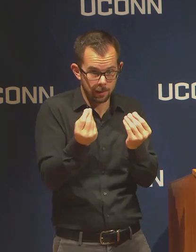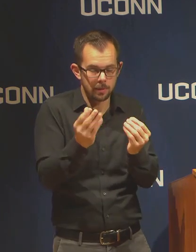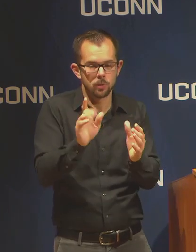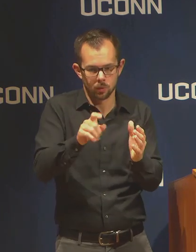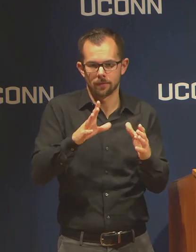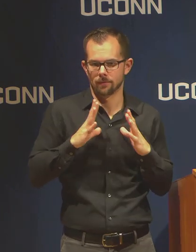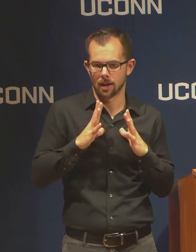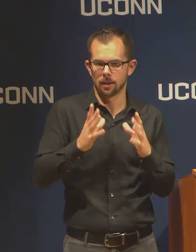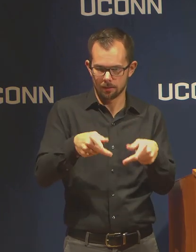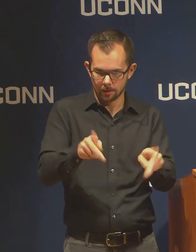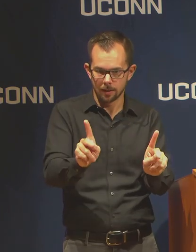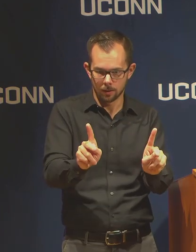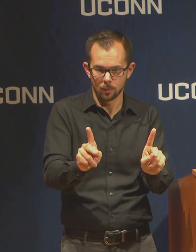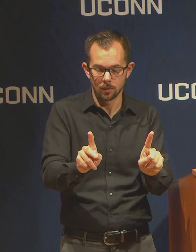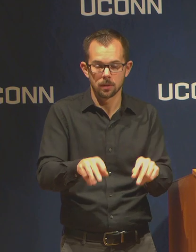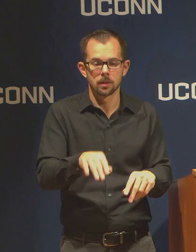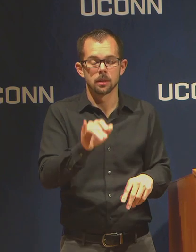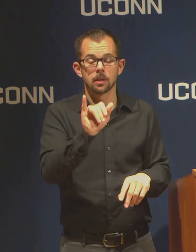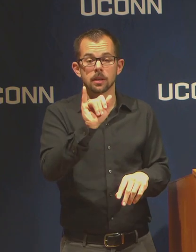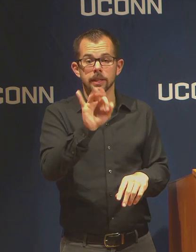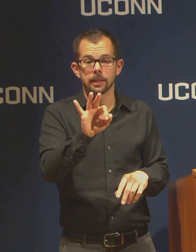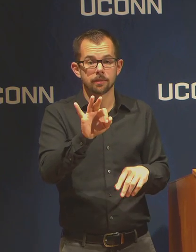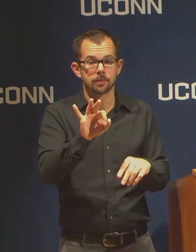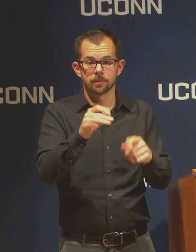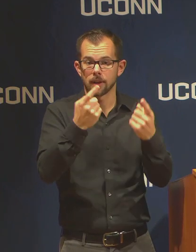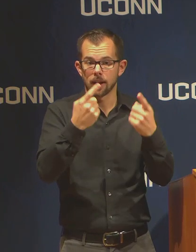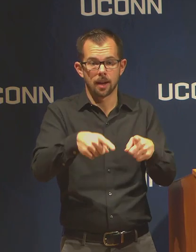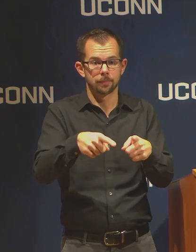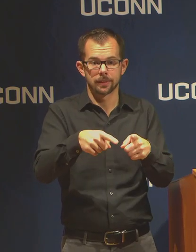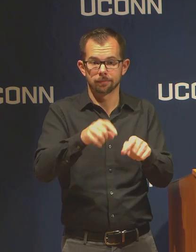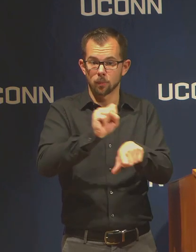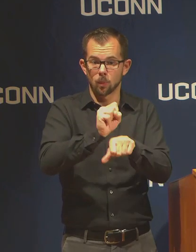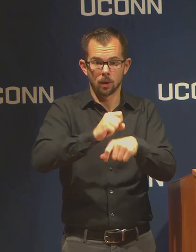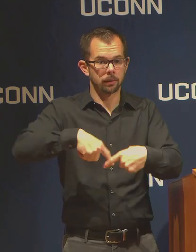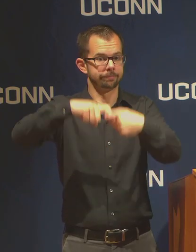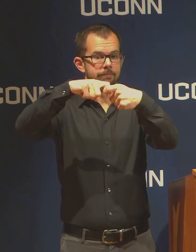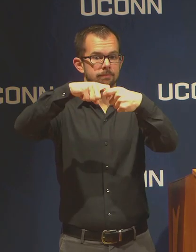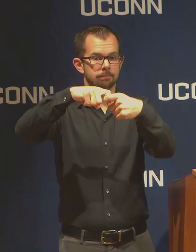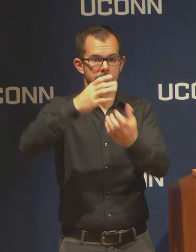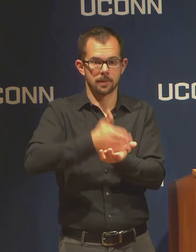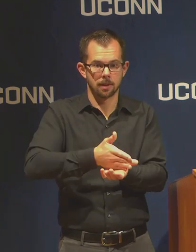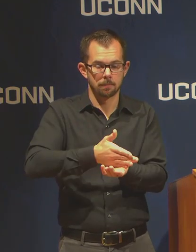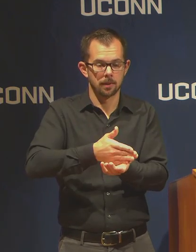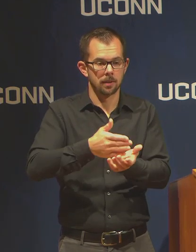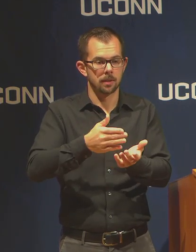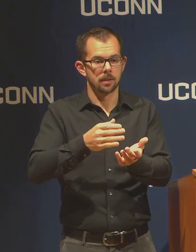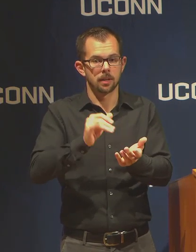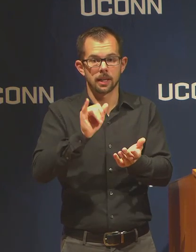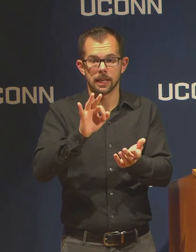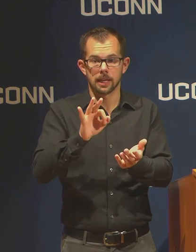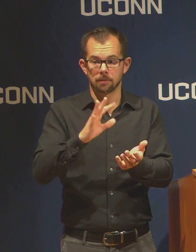But for some reason if you stopped working and then you're good for 30 days